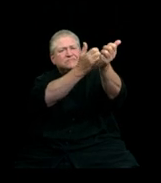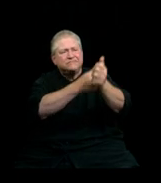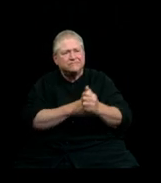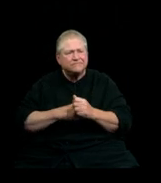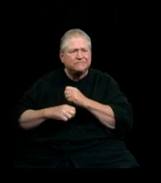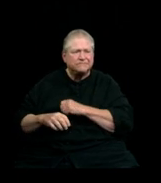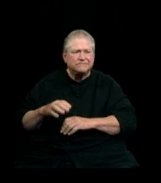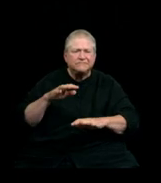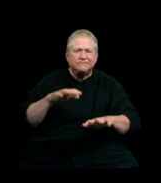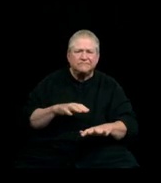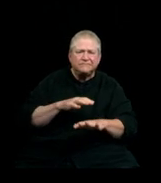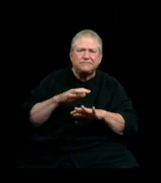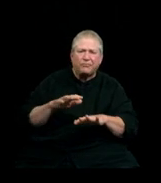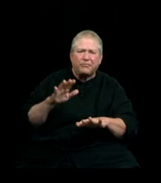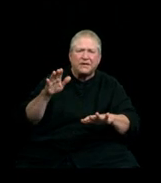Luminate